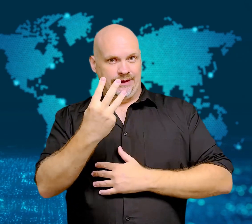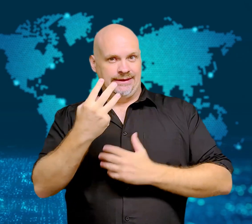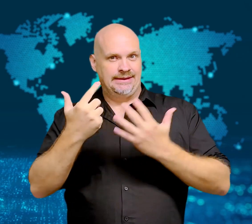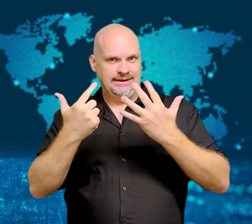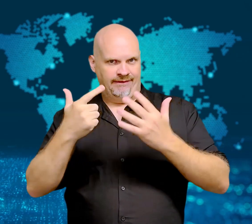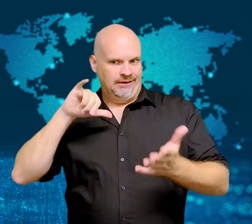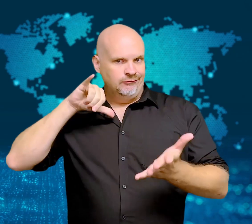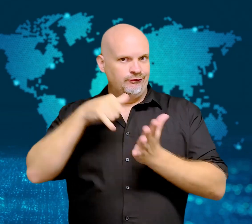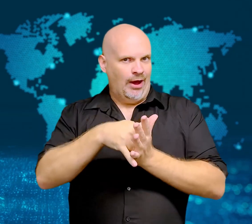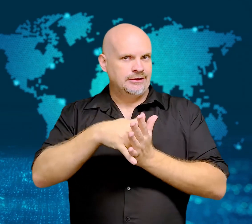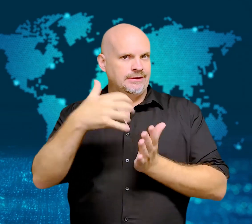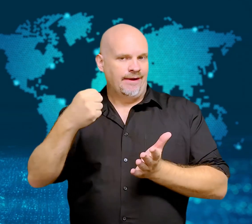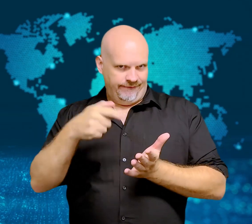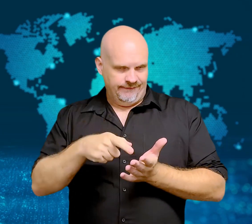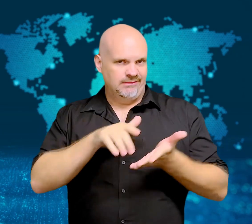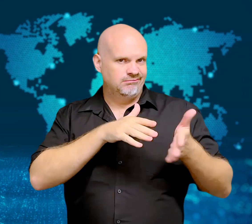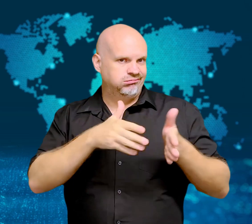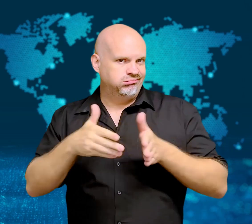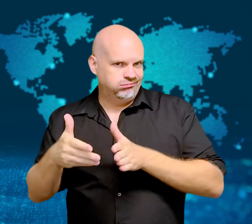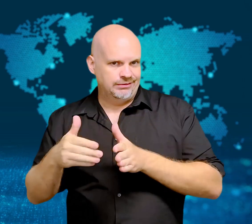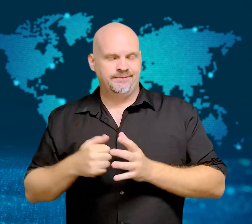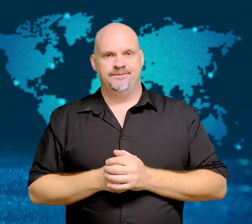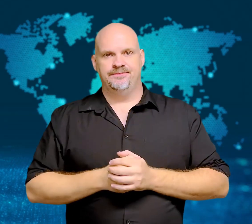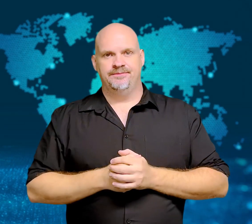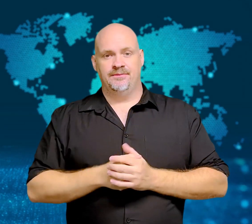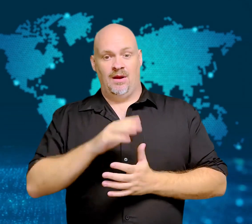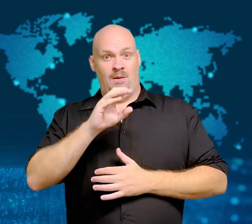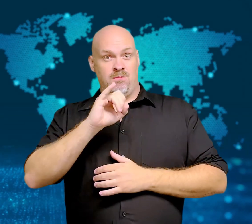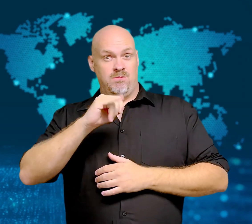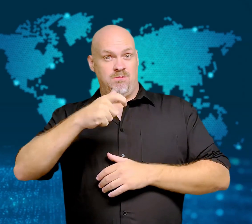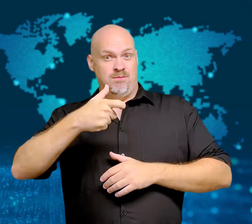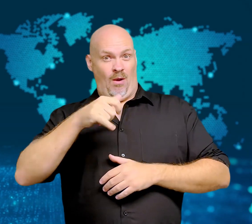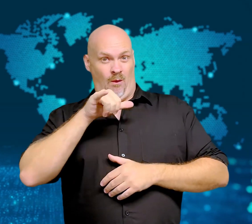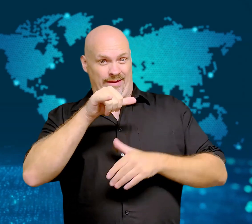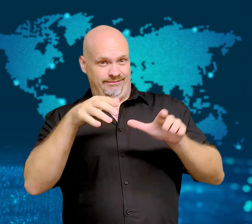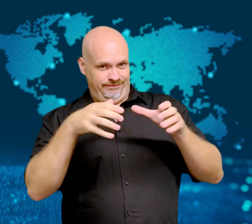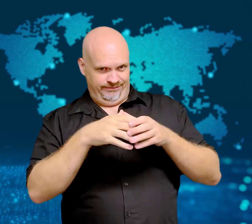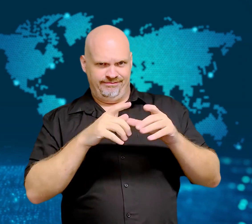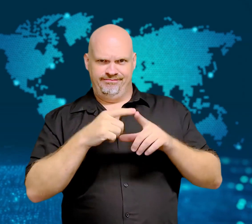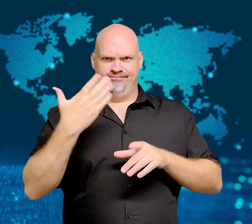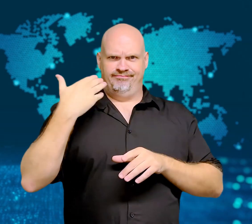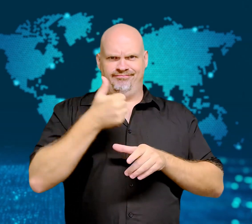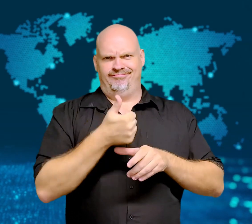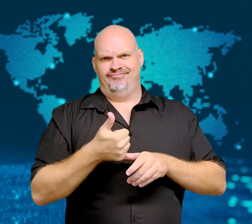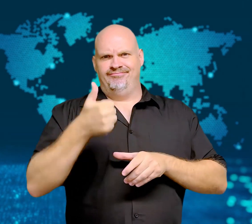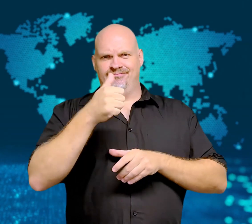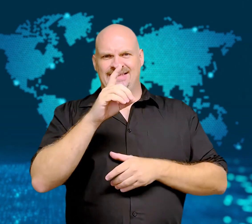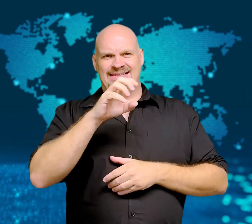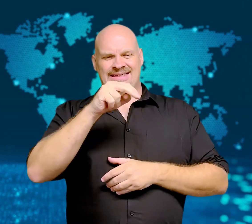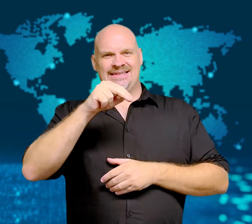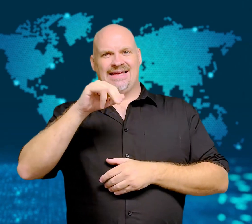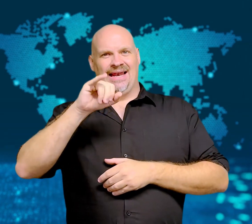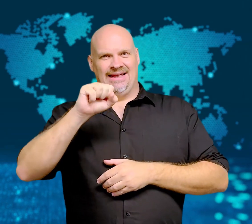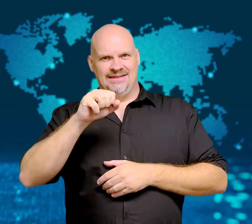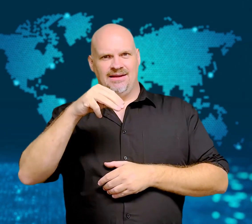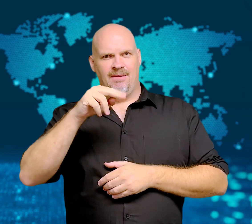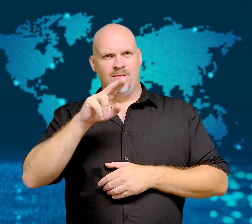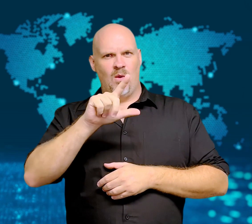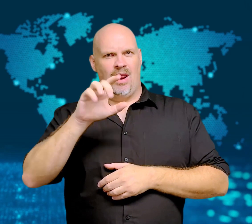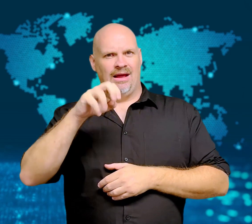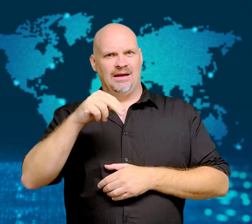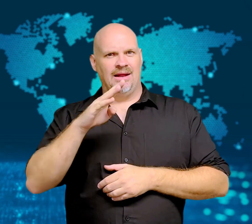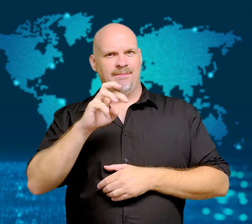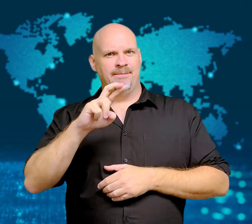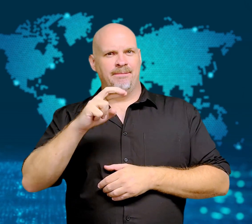Boeing and its former CEO, Dennis Mullenburg knew there were problems